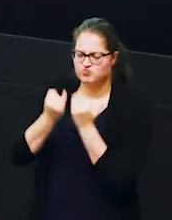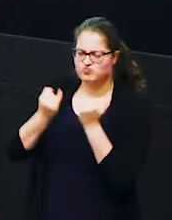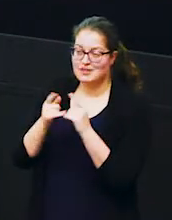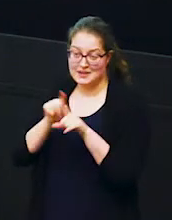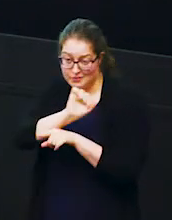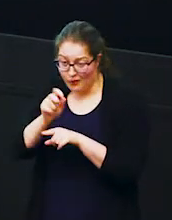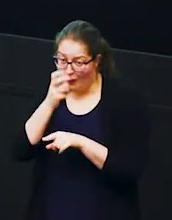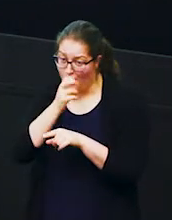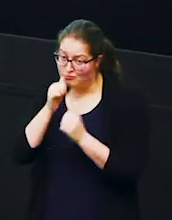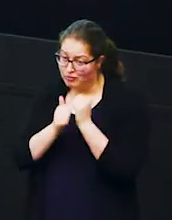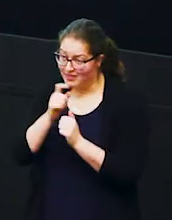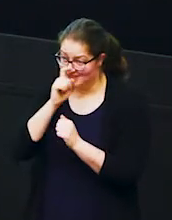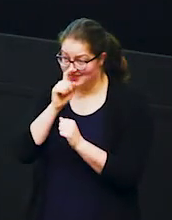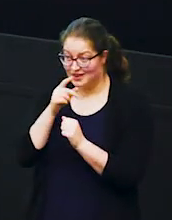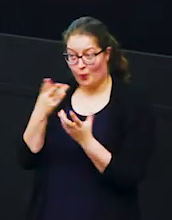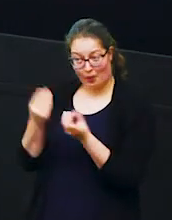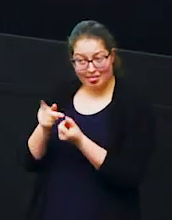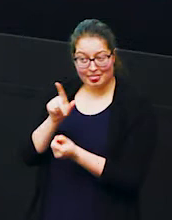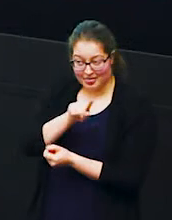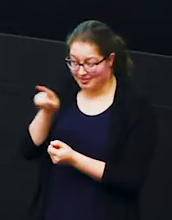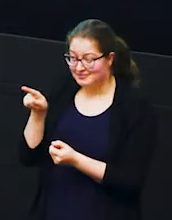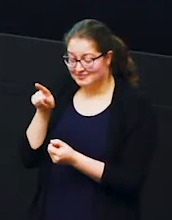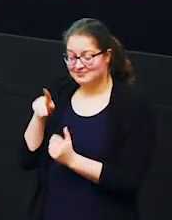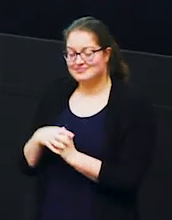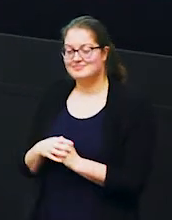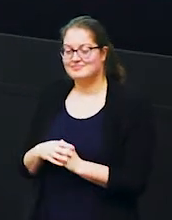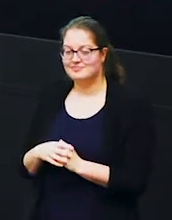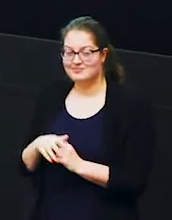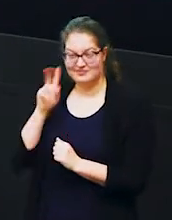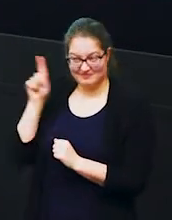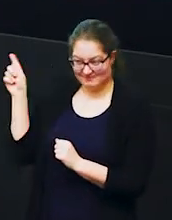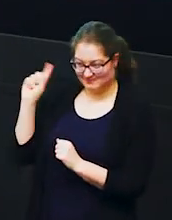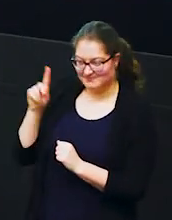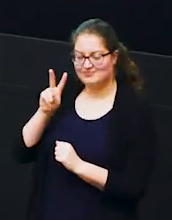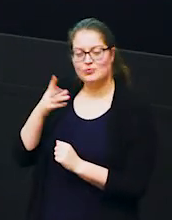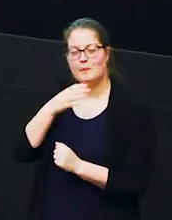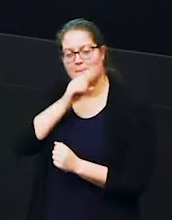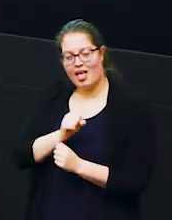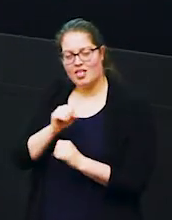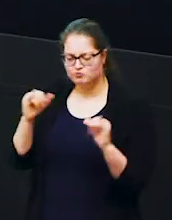brothers and sisters might do with you as well and so you can see here two males uh sparring with one